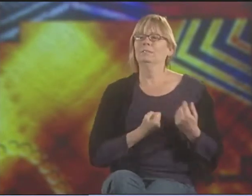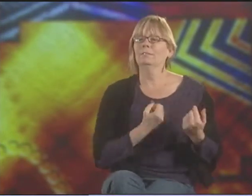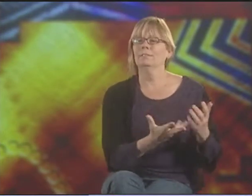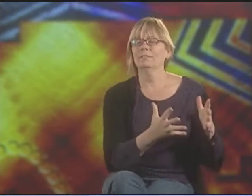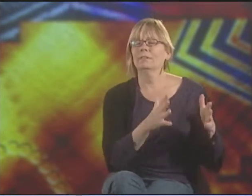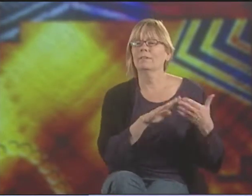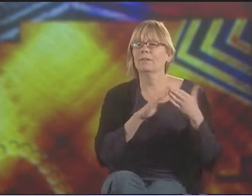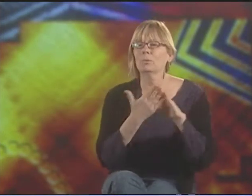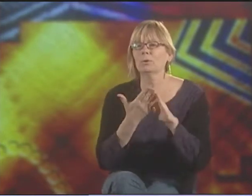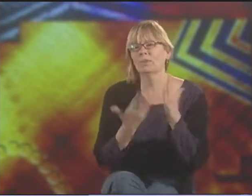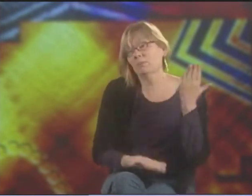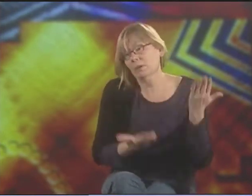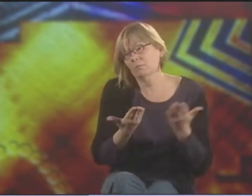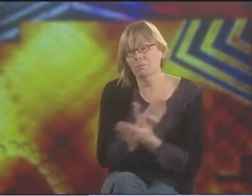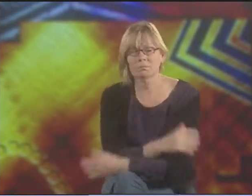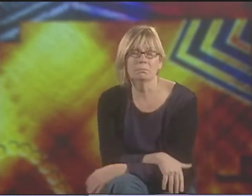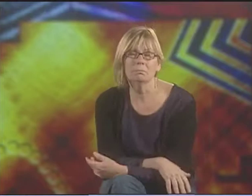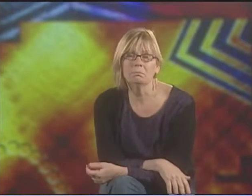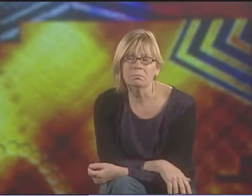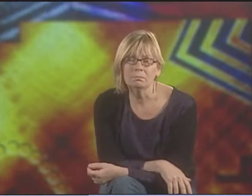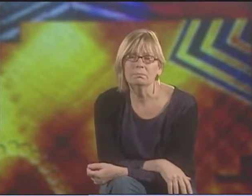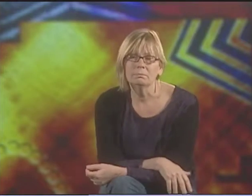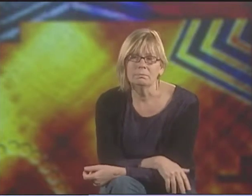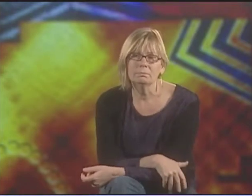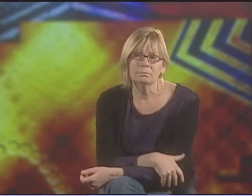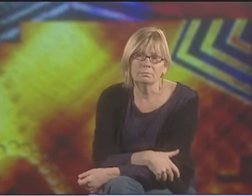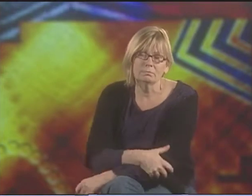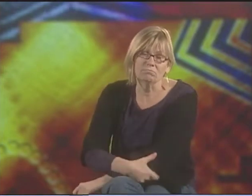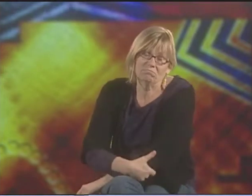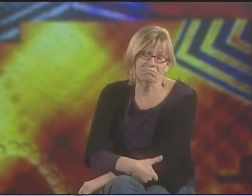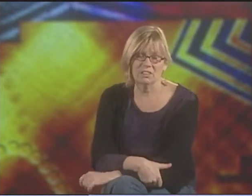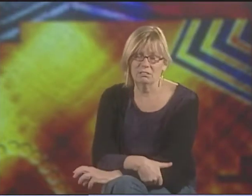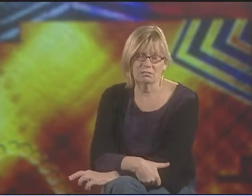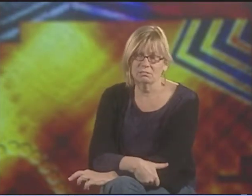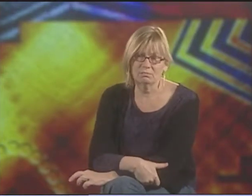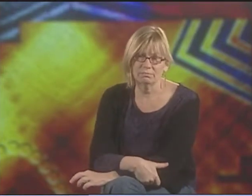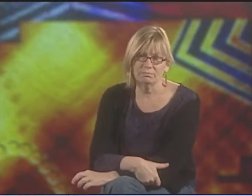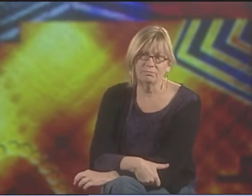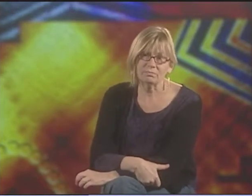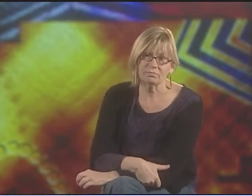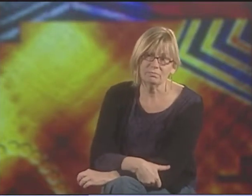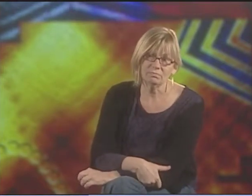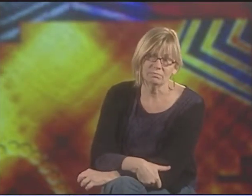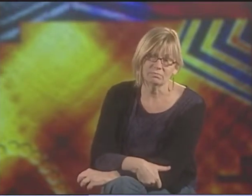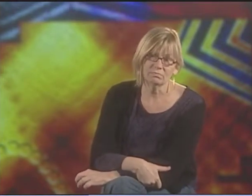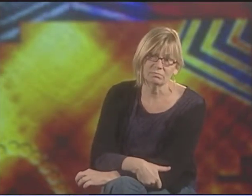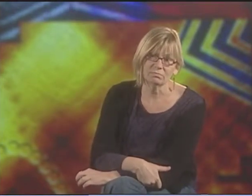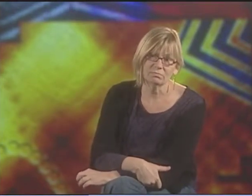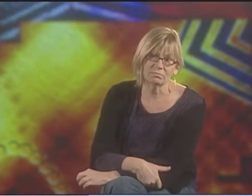BECAUSE THEY'RE NOT AS OPPRESSED AND THEY HAVE EACH OTHER MORE THAN IN OTHER PLACES, PERHAPS. I DON'T KNOW.